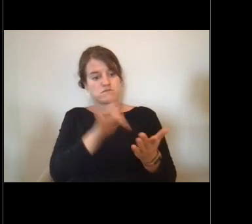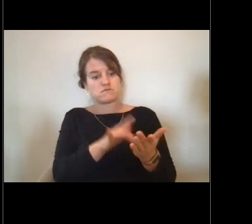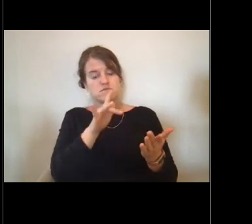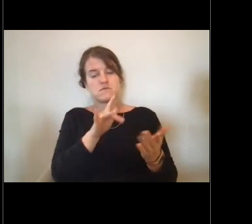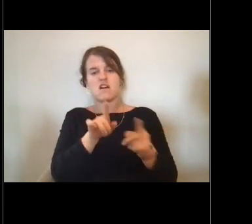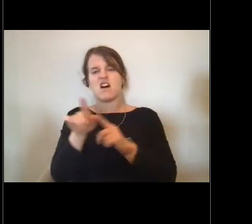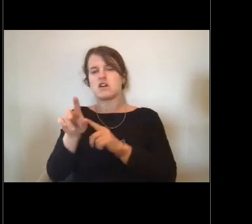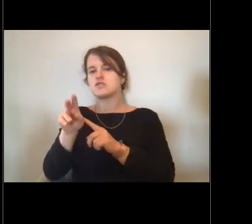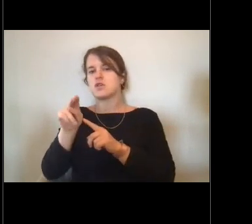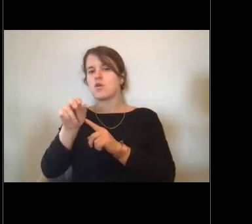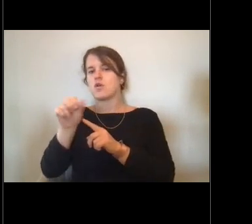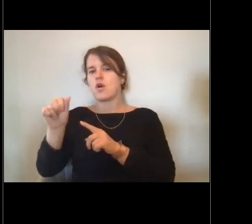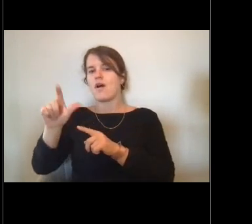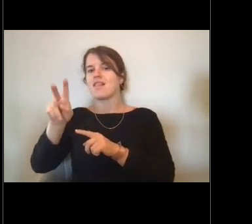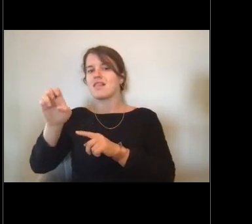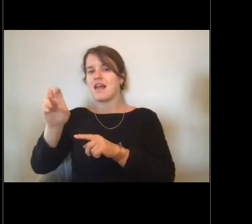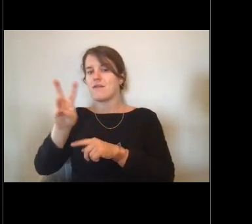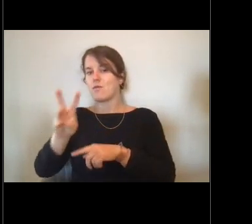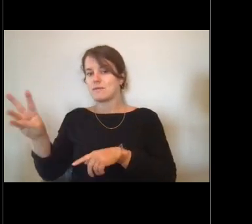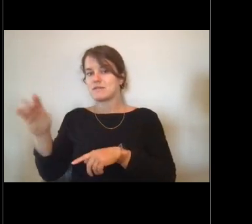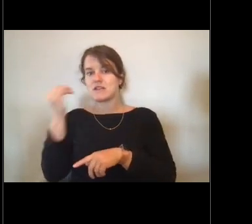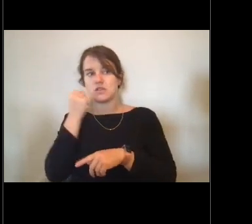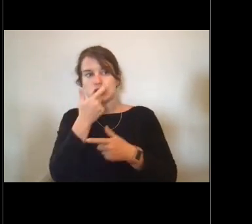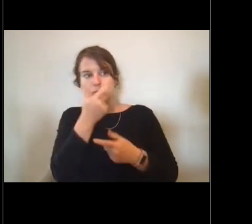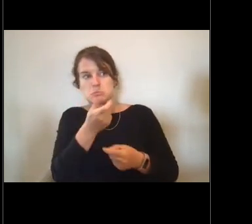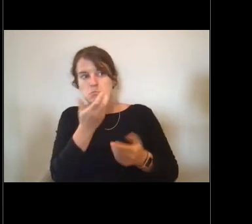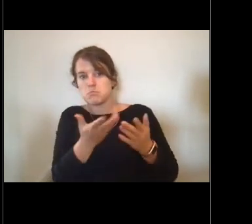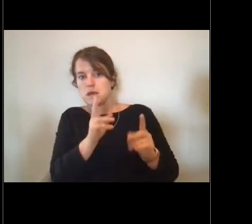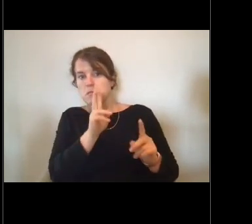about how to get on the ships as a professional mariner.